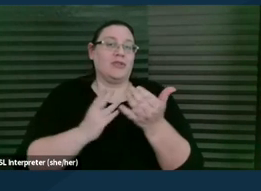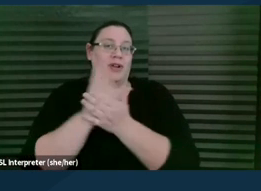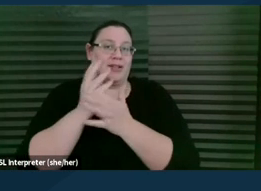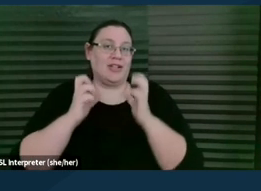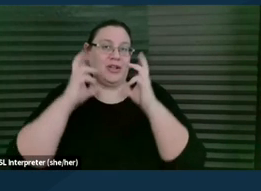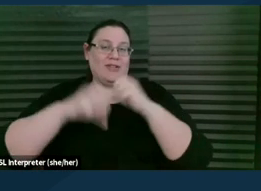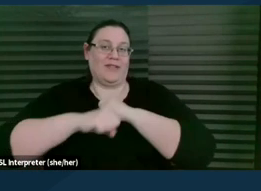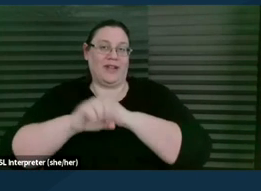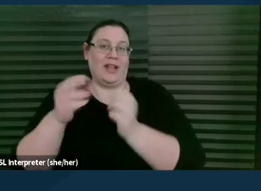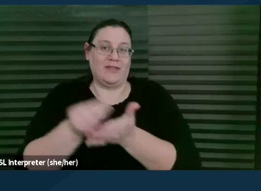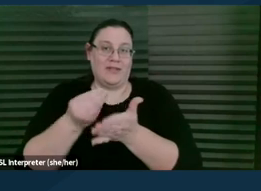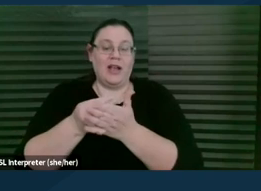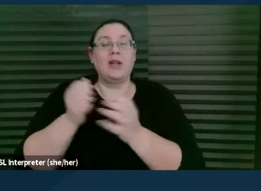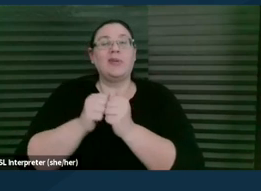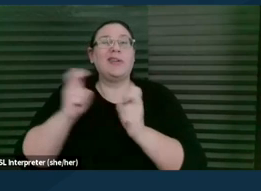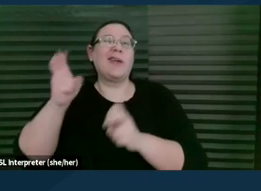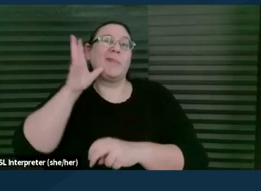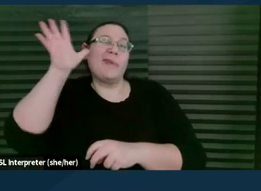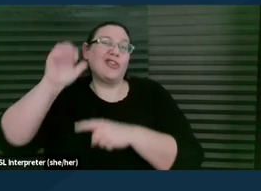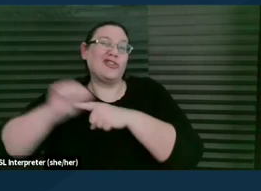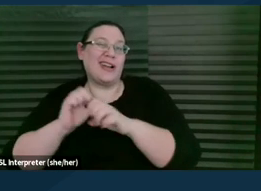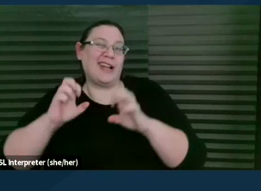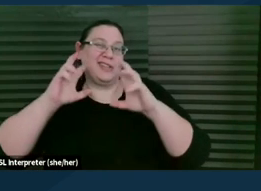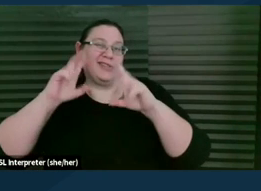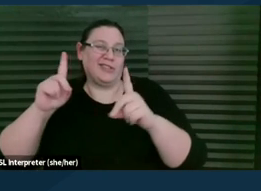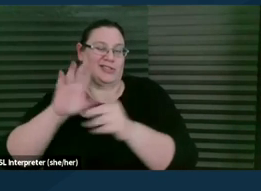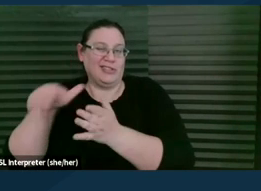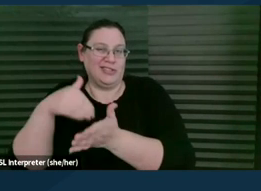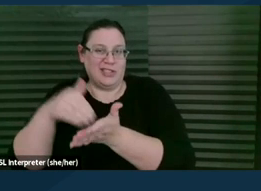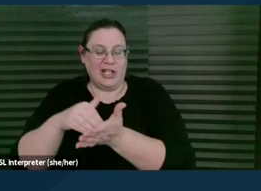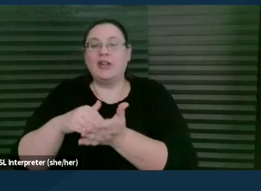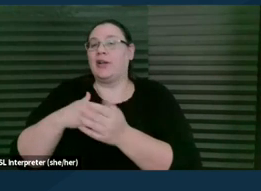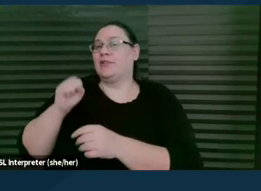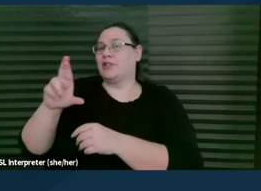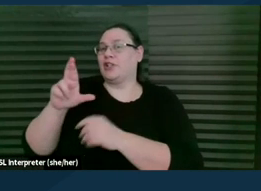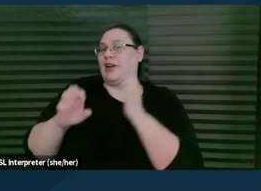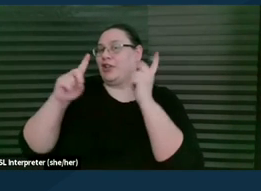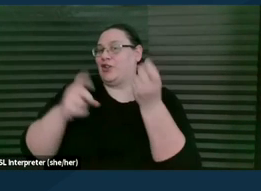but in our Parent Training and Information Center as a Senior Education Advocate. I'm happy to be here.